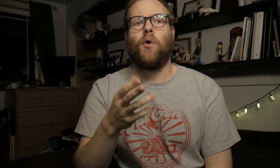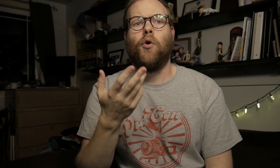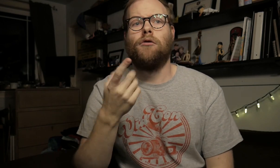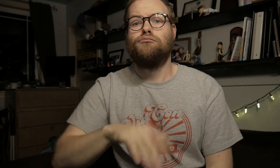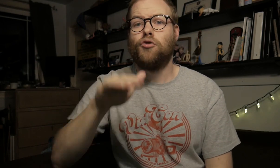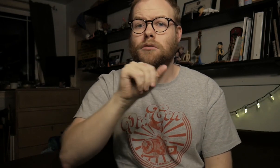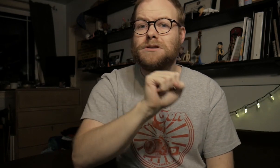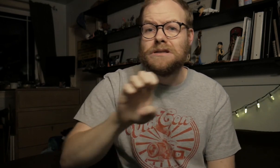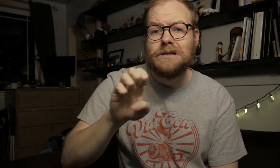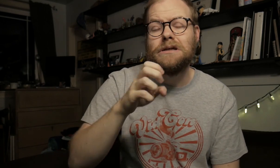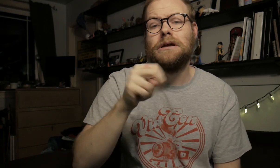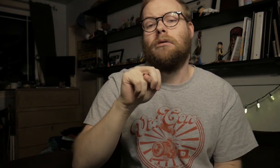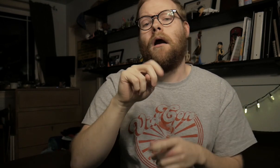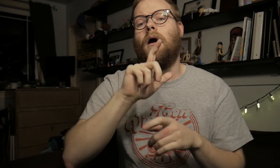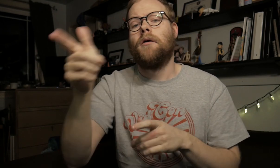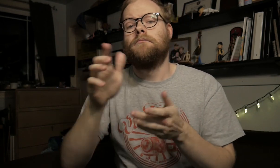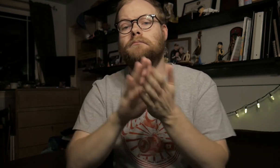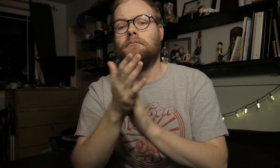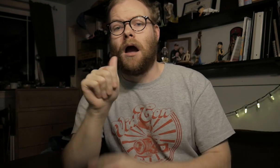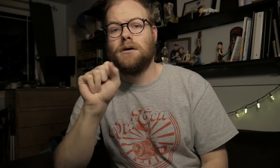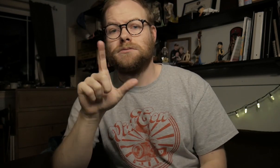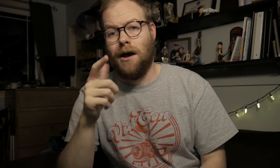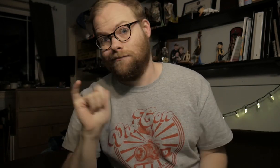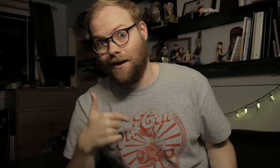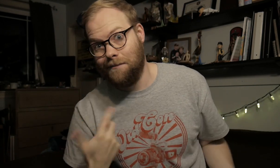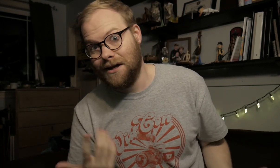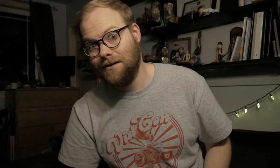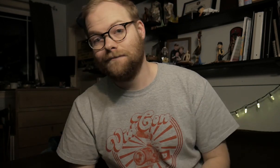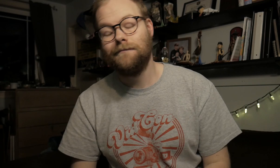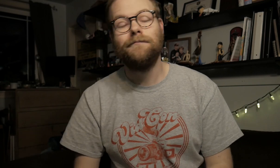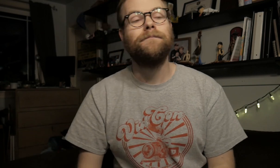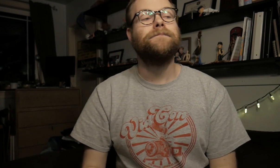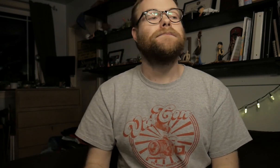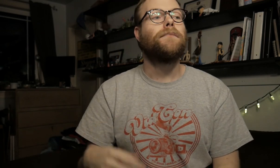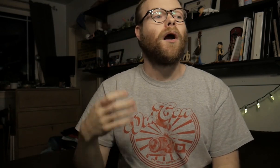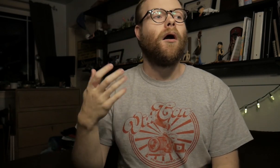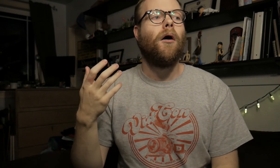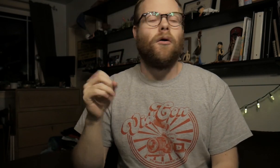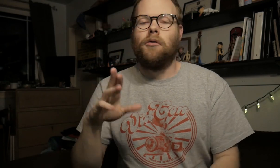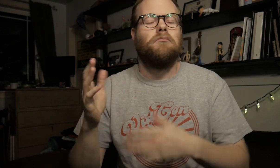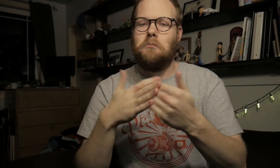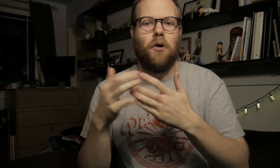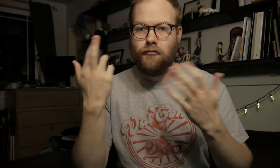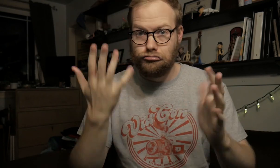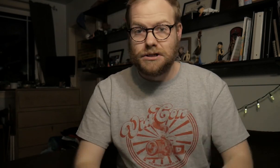Or... They grew up with SEE, then later changed to ASL. Like me. Or whatever reason.